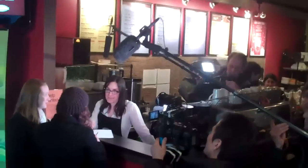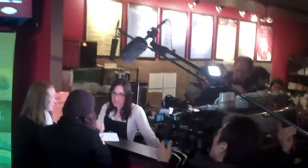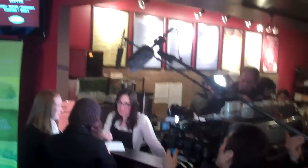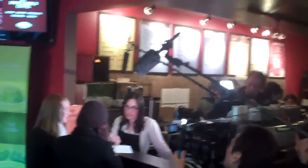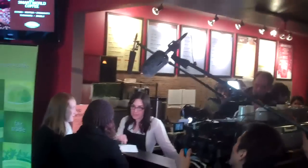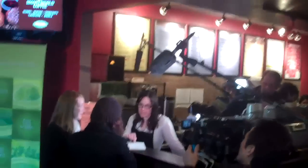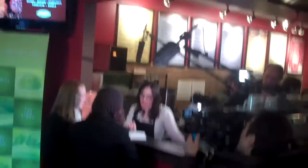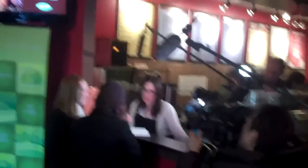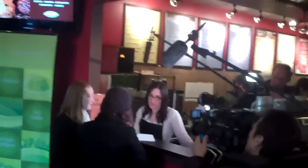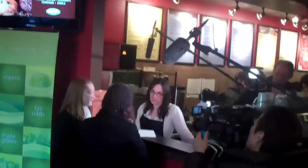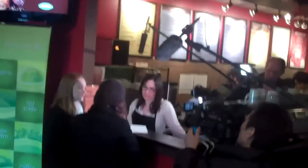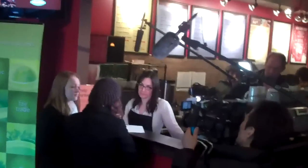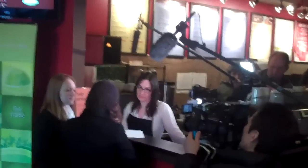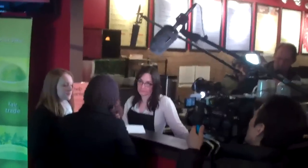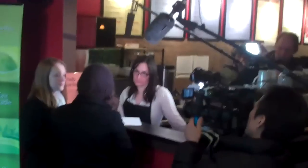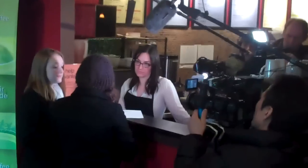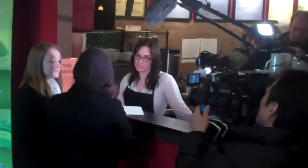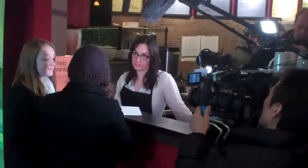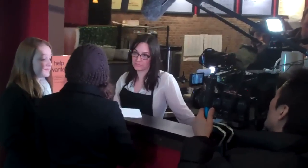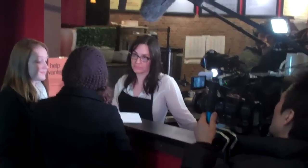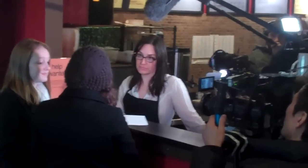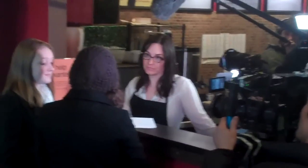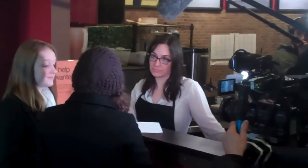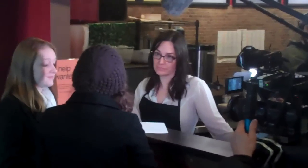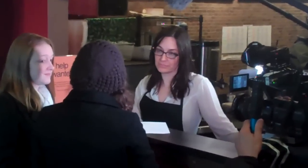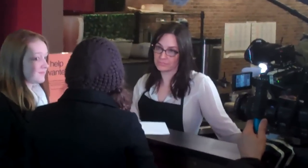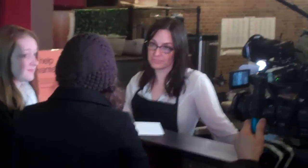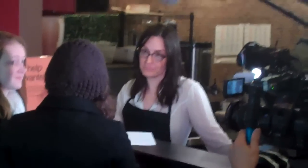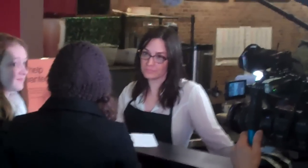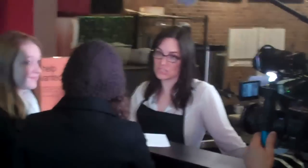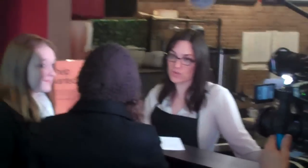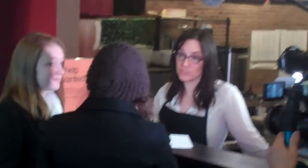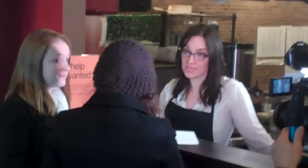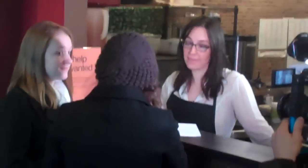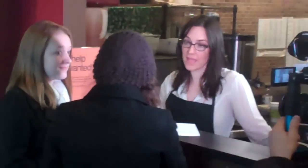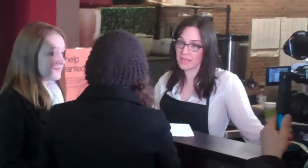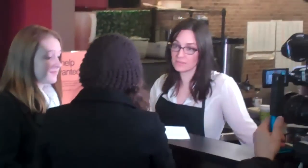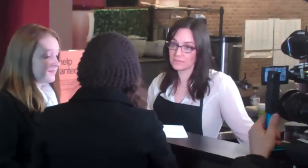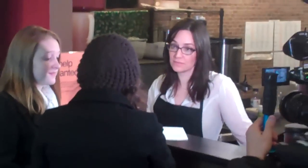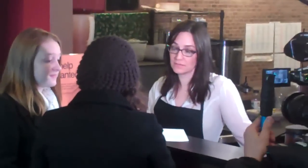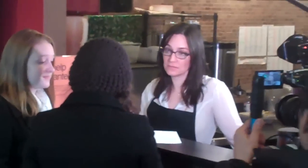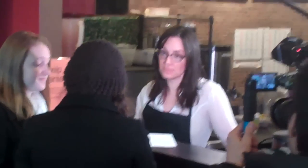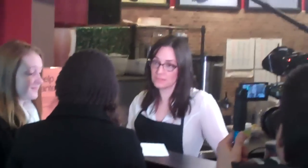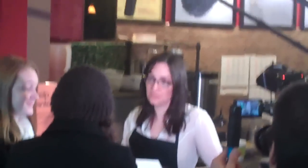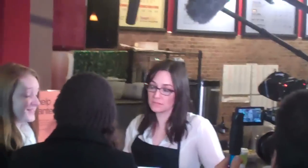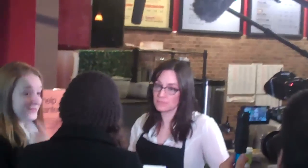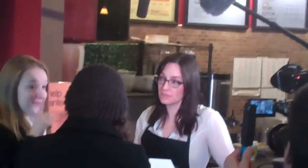Well I'm just going to put "DEAF" on the top of it. Do you understand that?